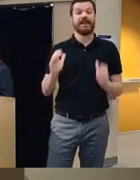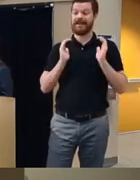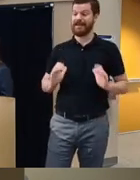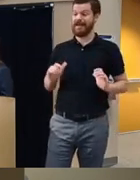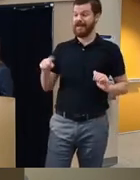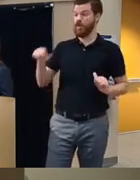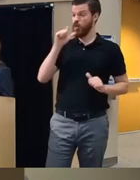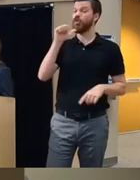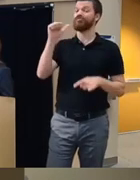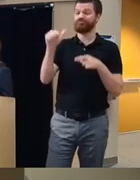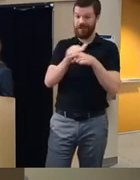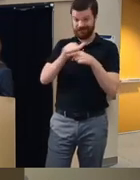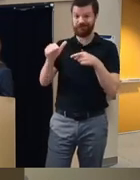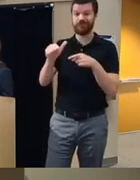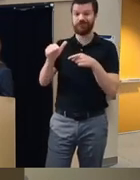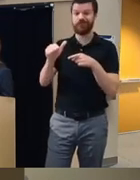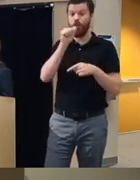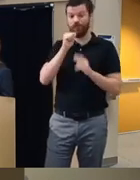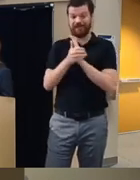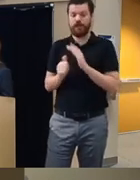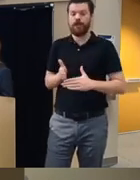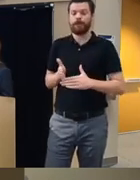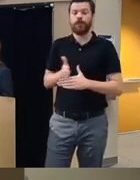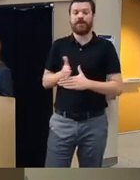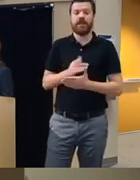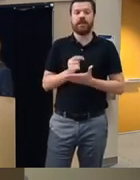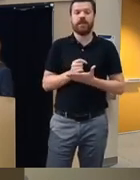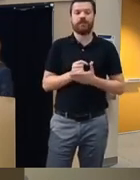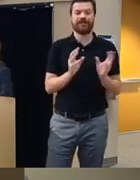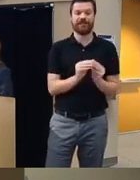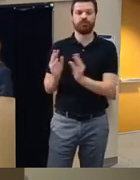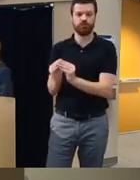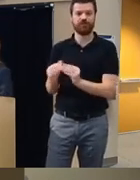practice their coping skills in between their therapy sessions actually have significant